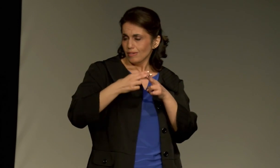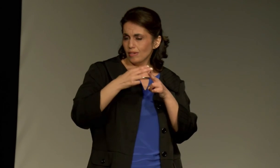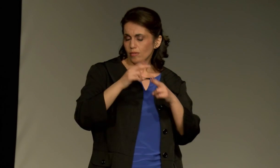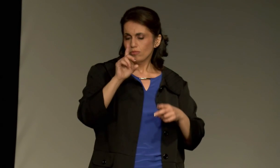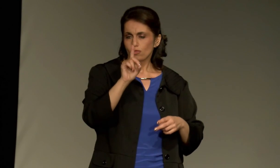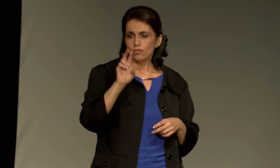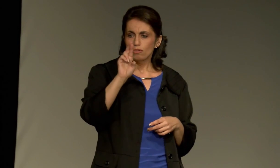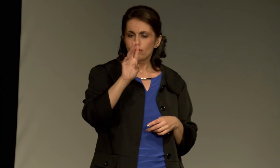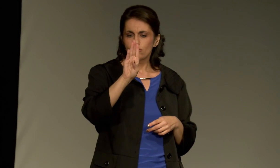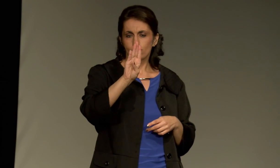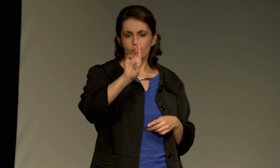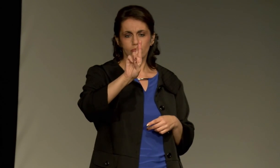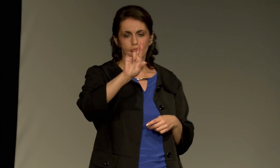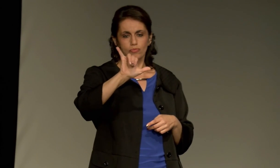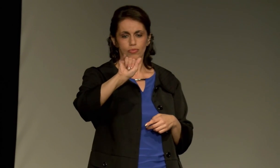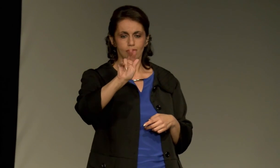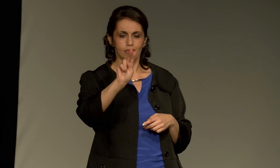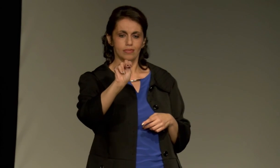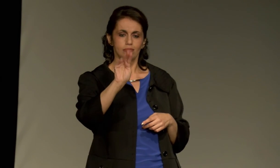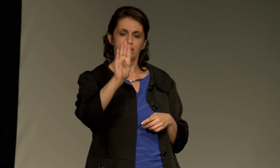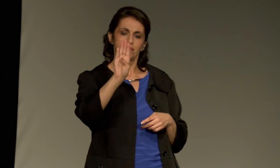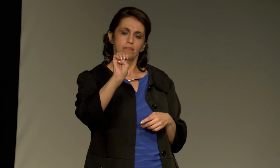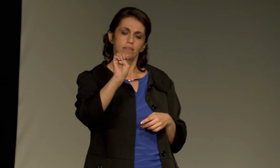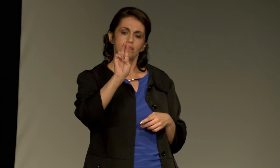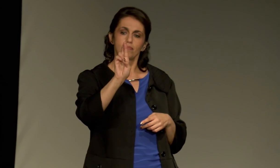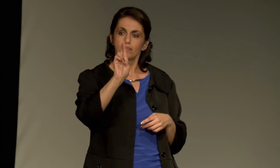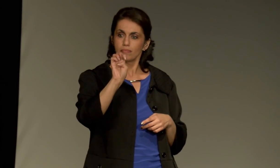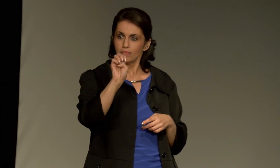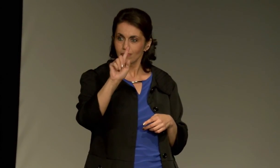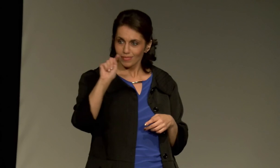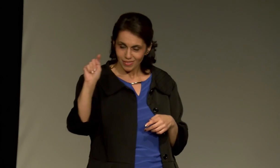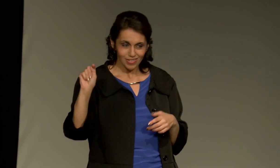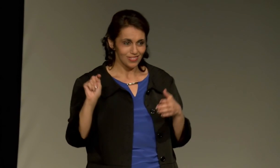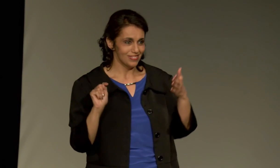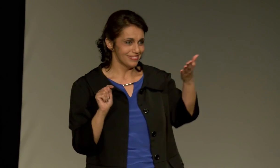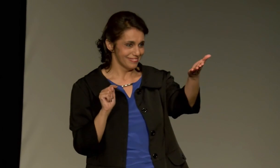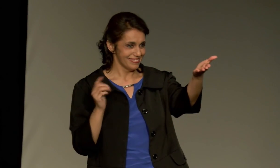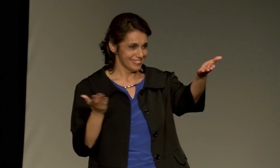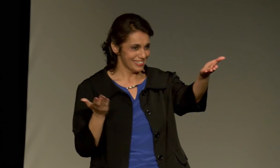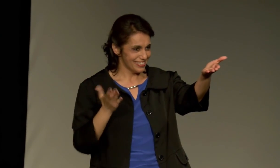Our department chair, Dr. Brian Berrett .